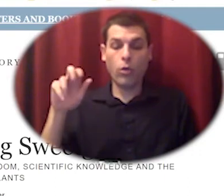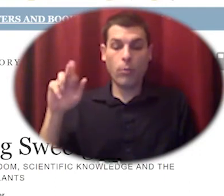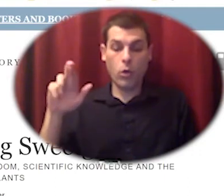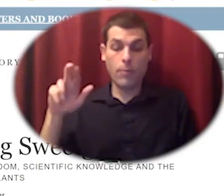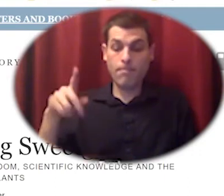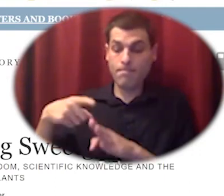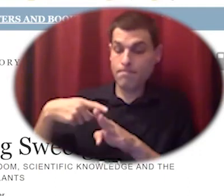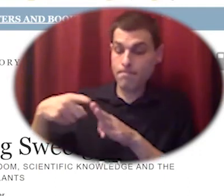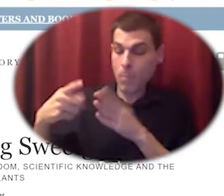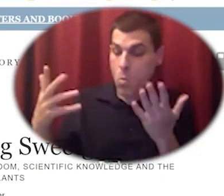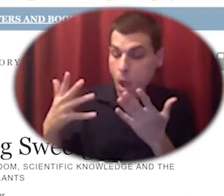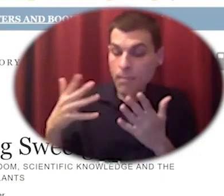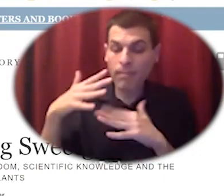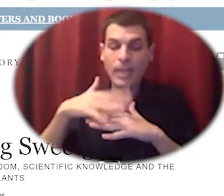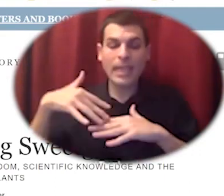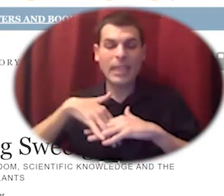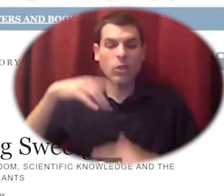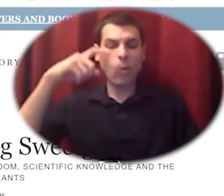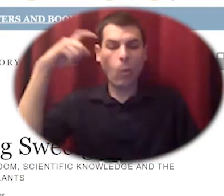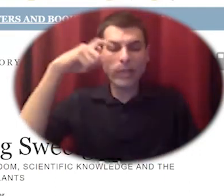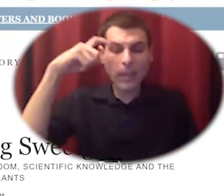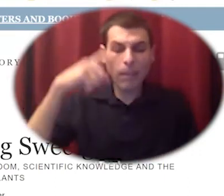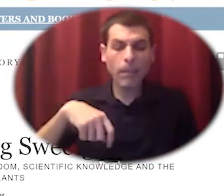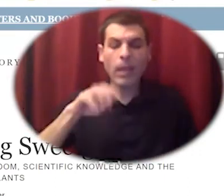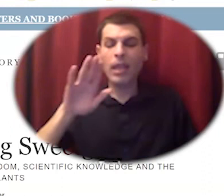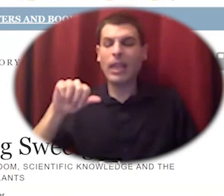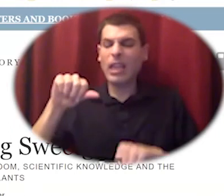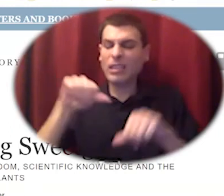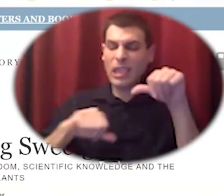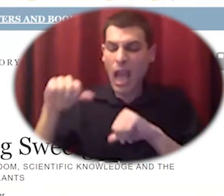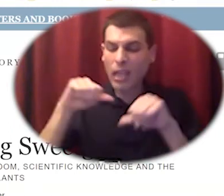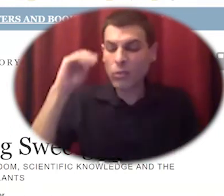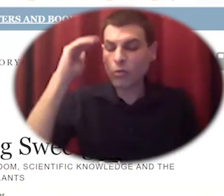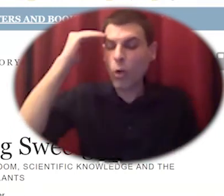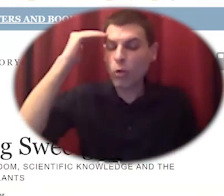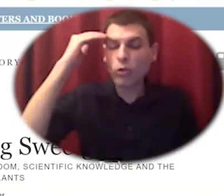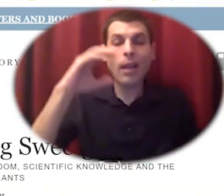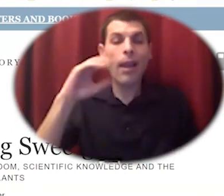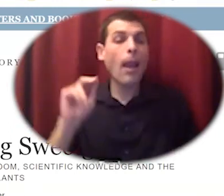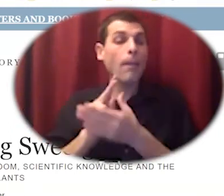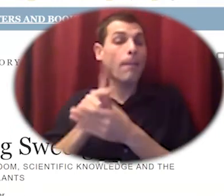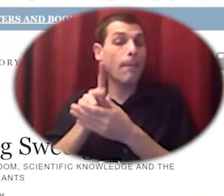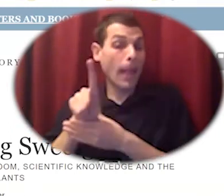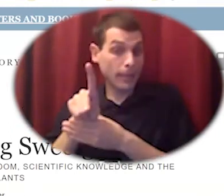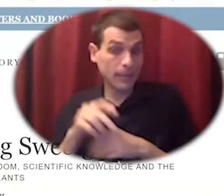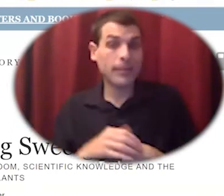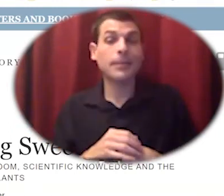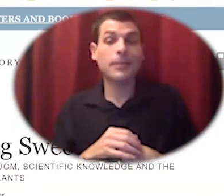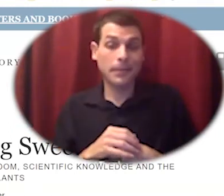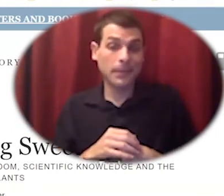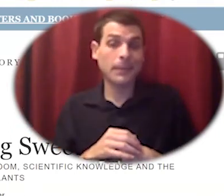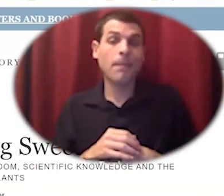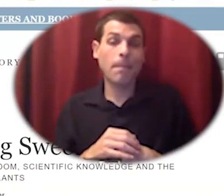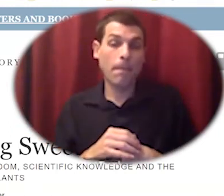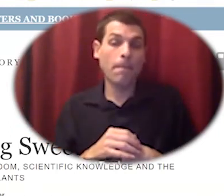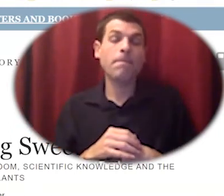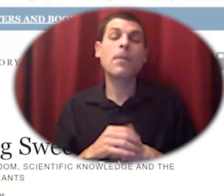and the author in this book describes a lot more practices uh based on interviews and and